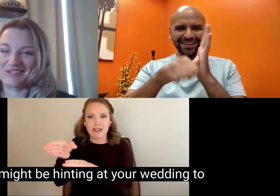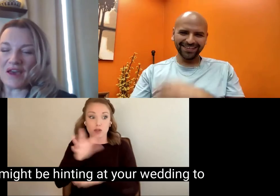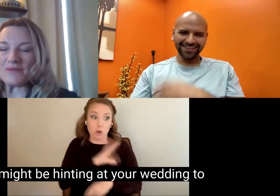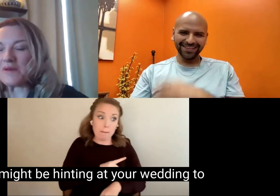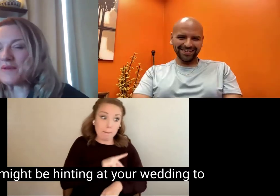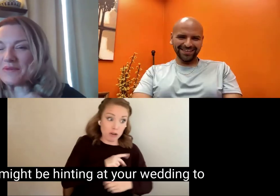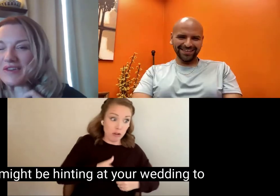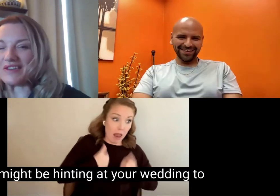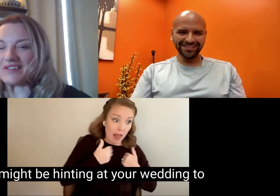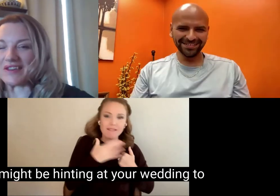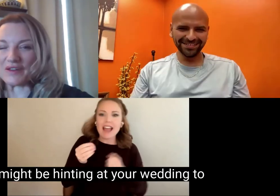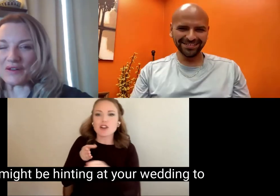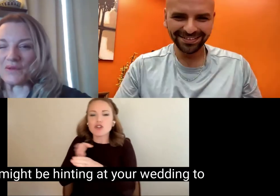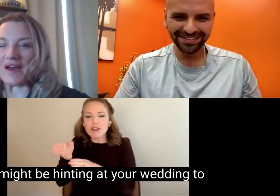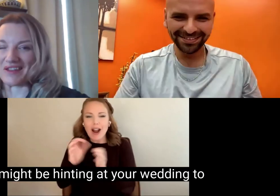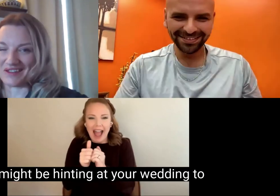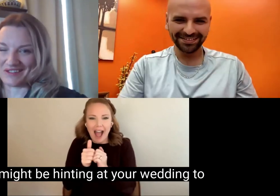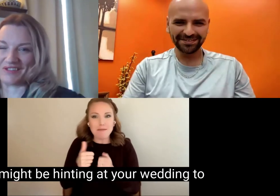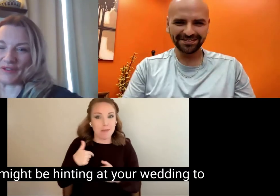I might be hinting at your wedding to